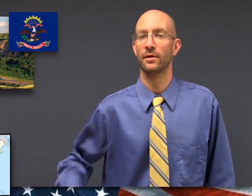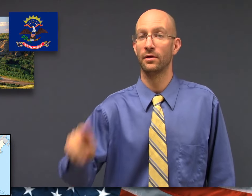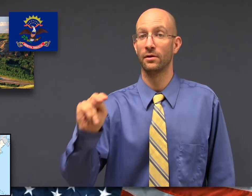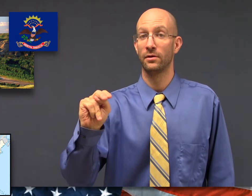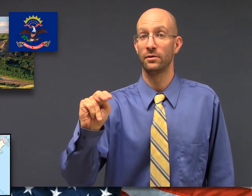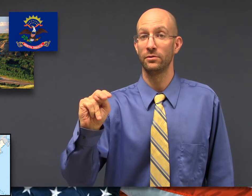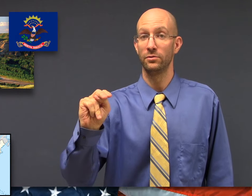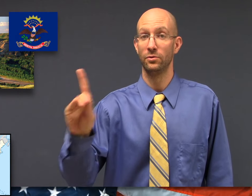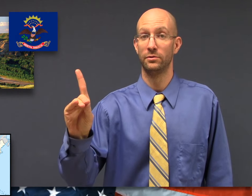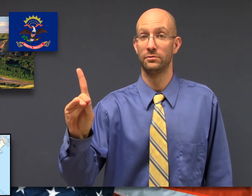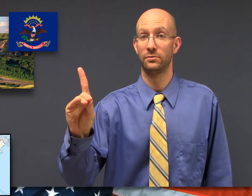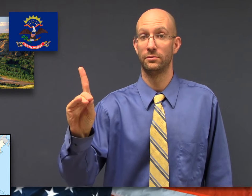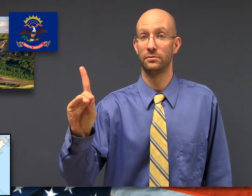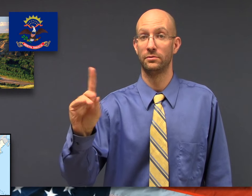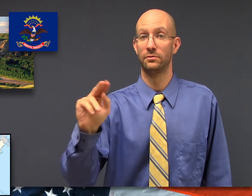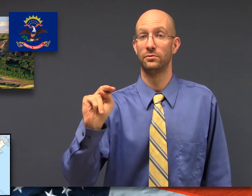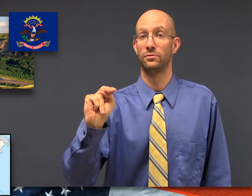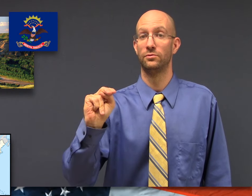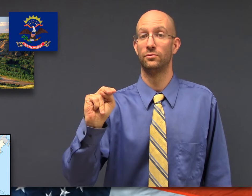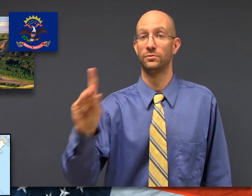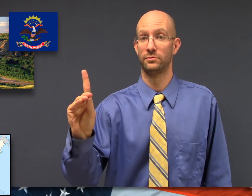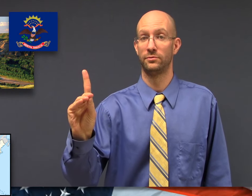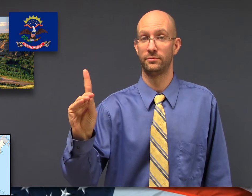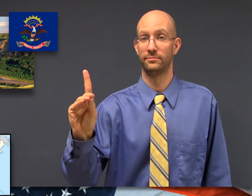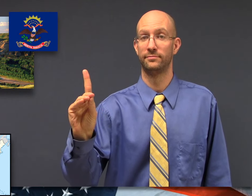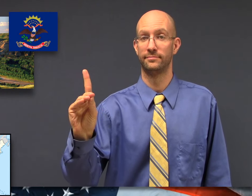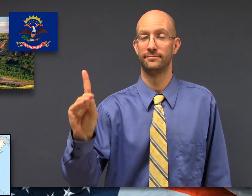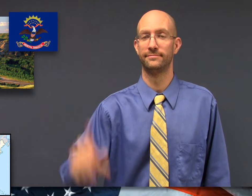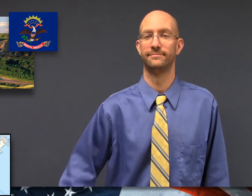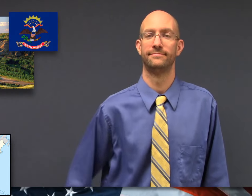fs-ND